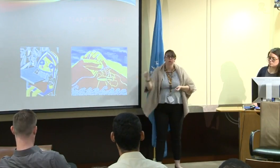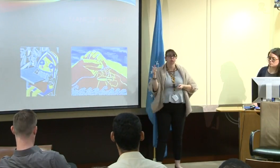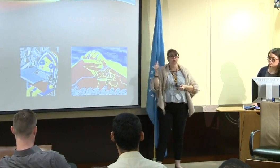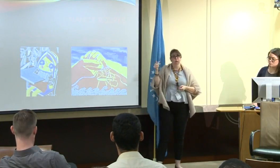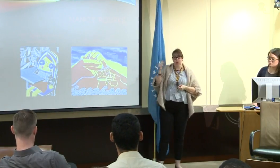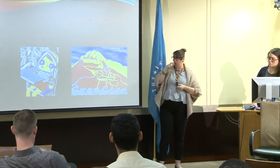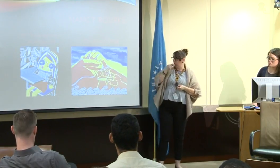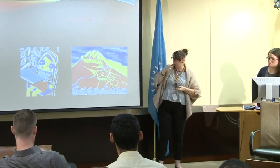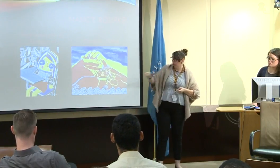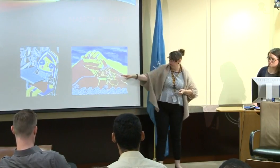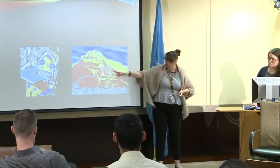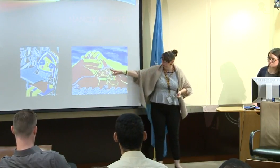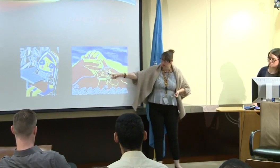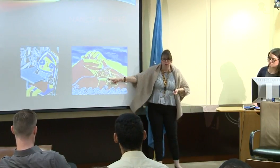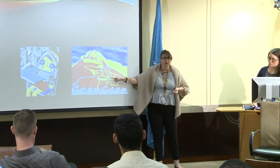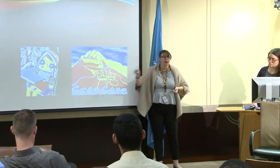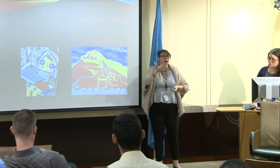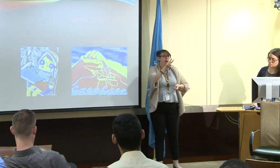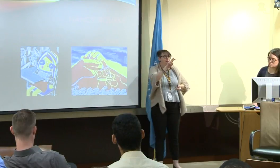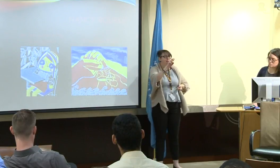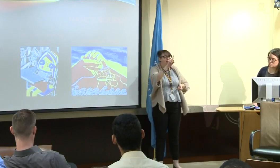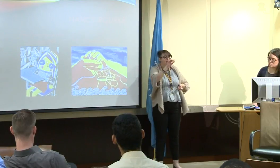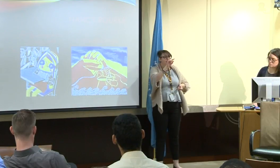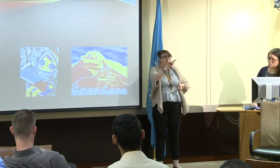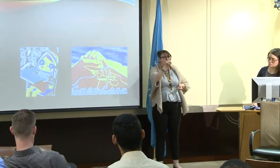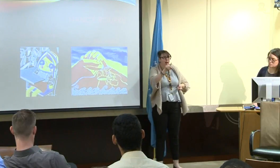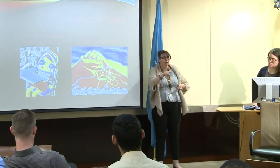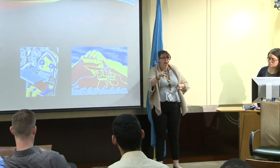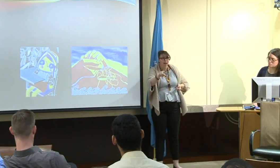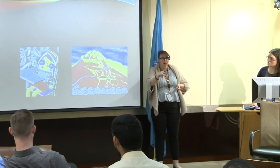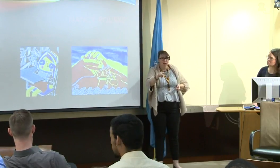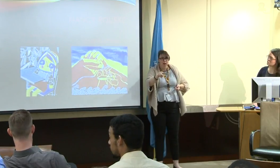and the American art movement being in coalition.